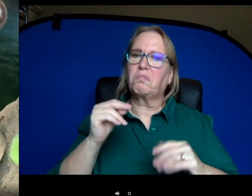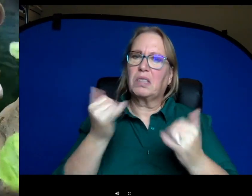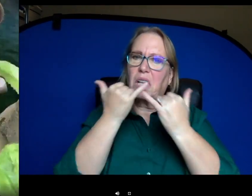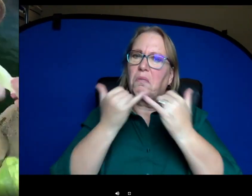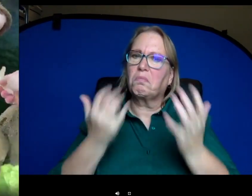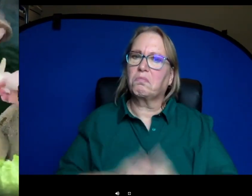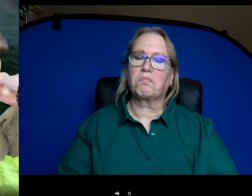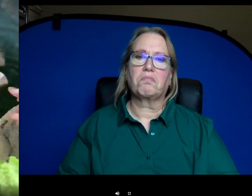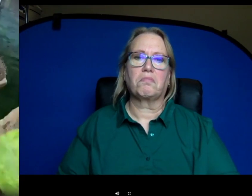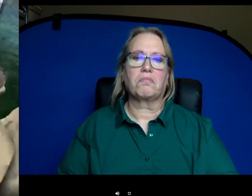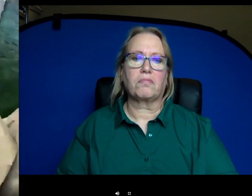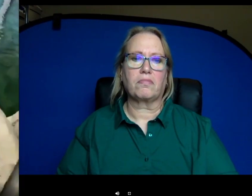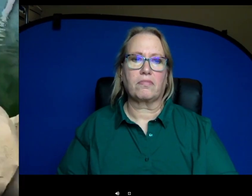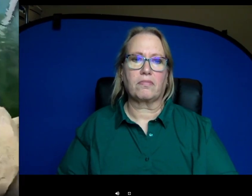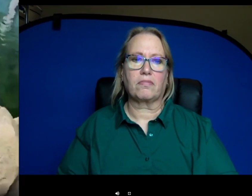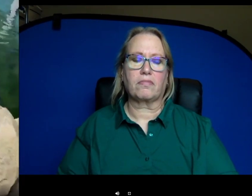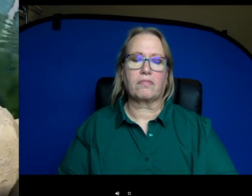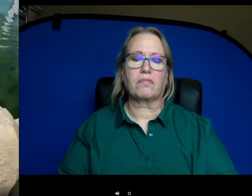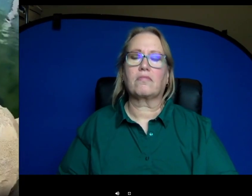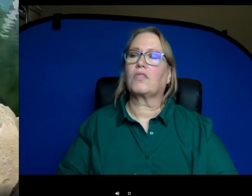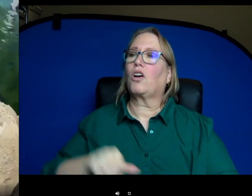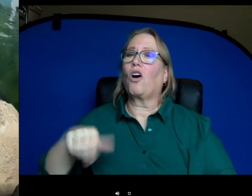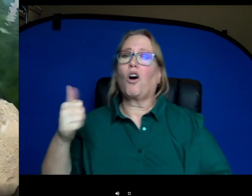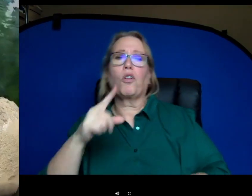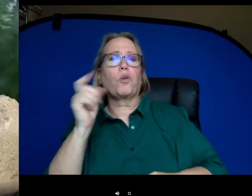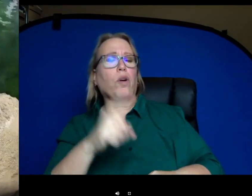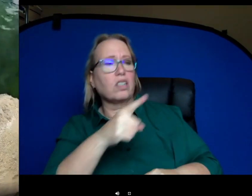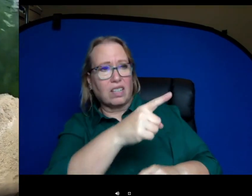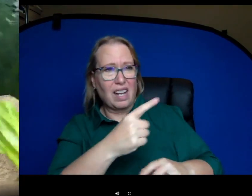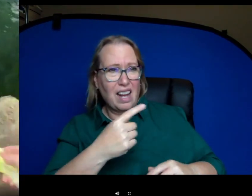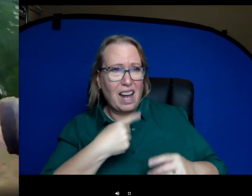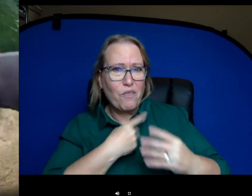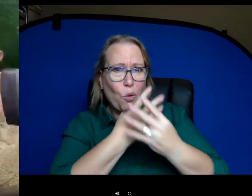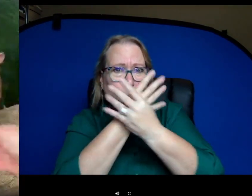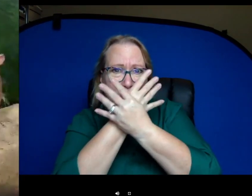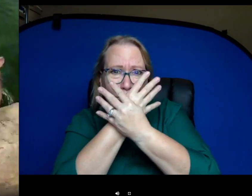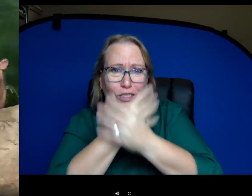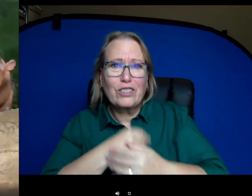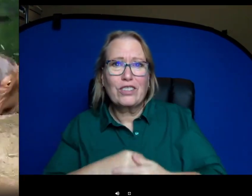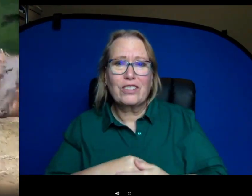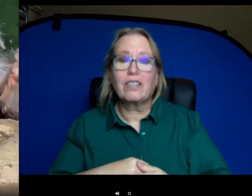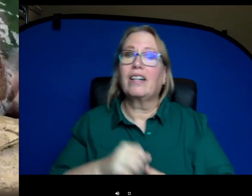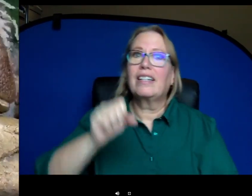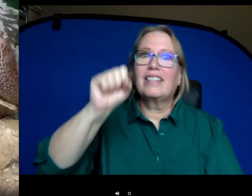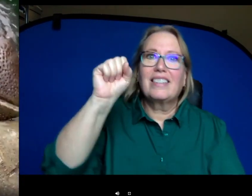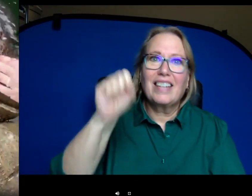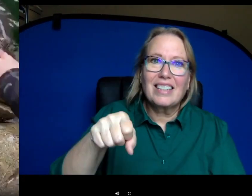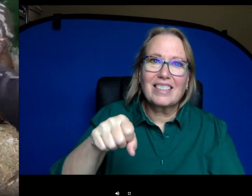teeth. Another question is, "are those whiskers that they're seeing?"